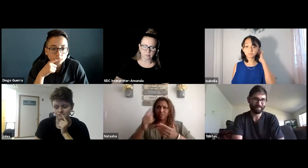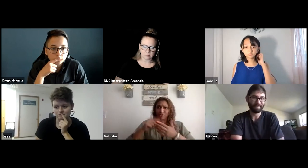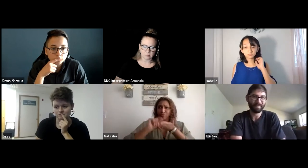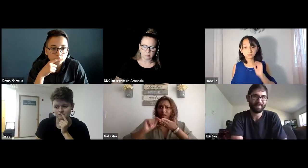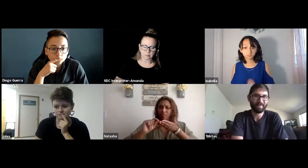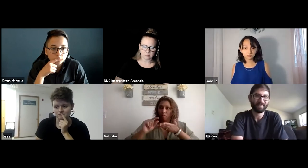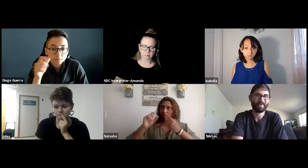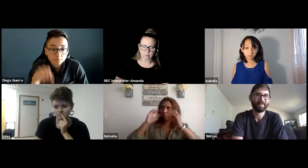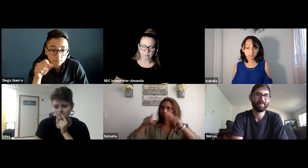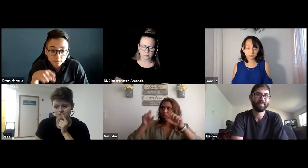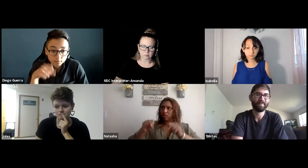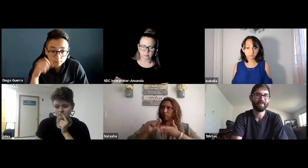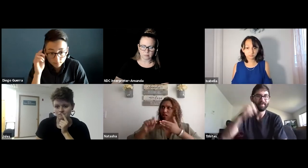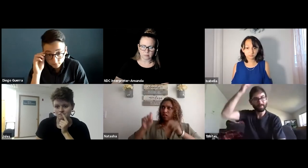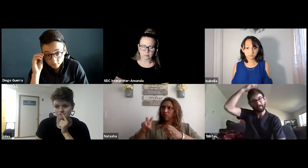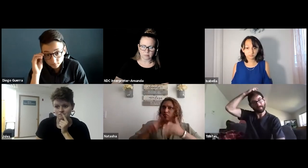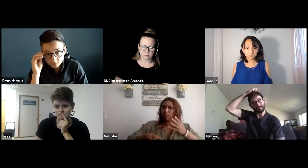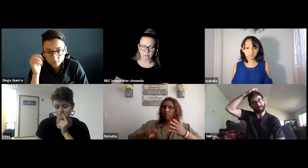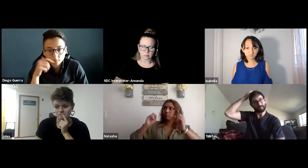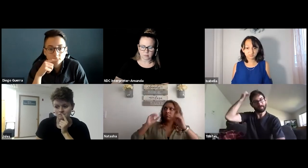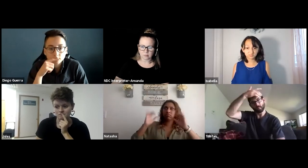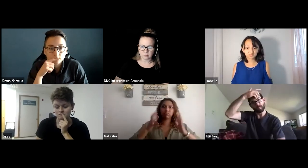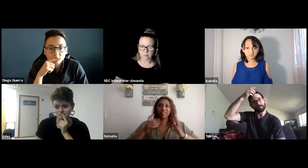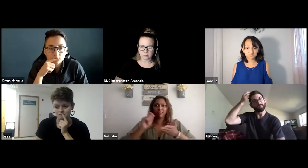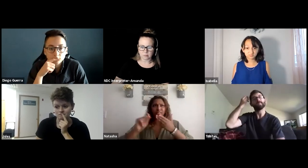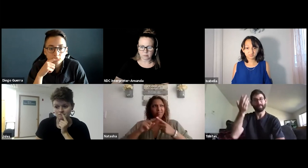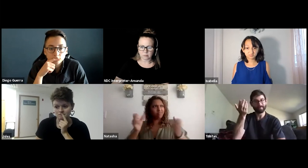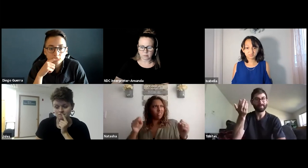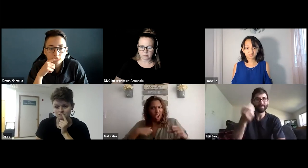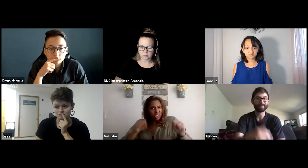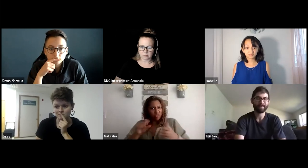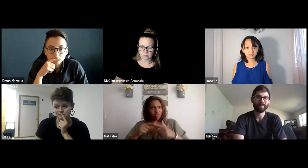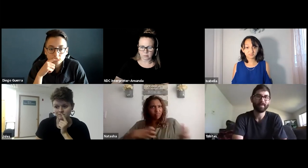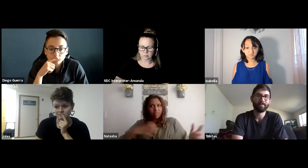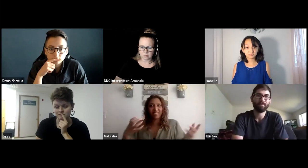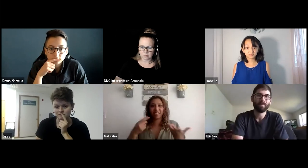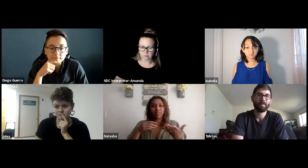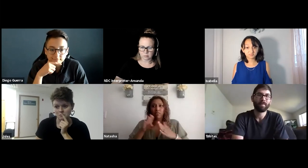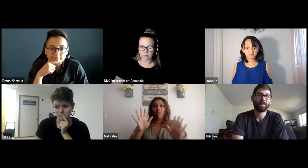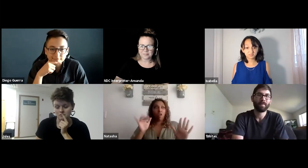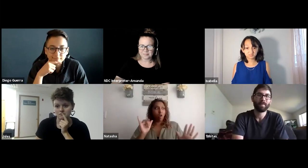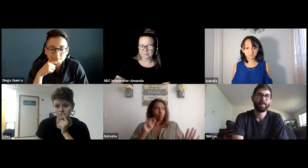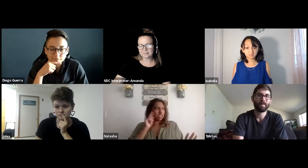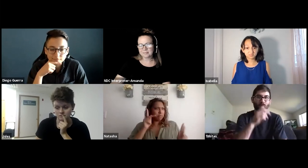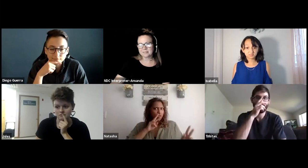Natasha says: If you can't use your voice, go ahead and use your hands to write something out and you'll surprise people.